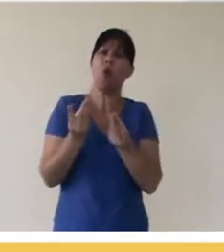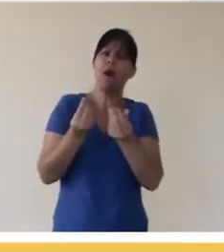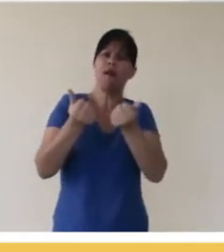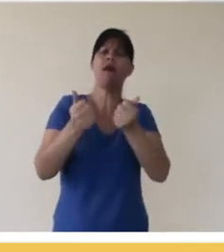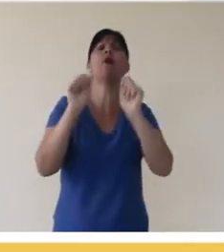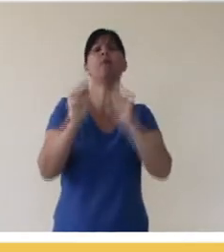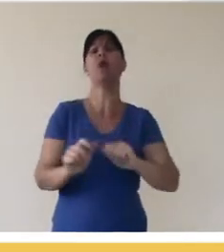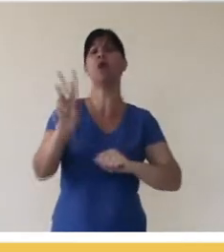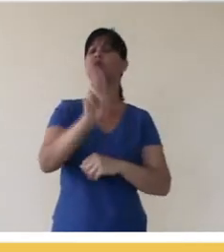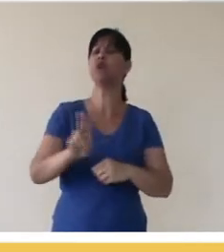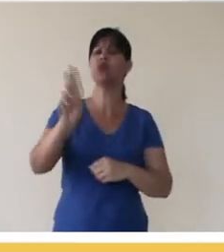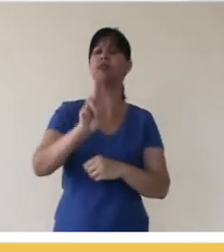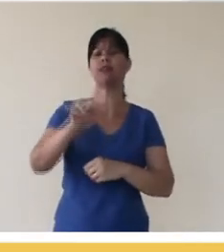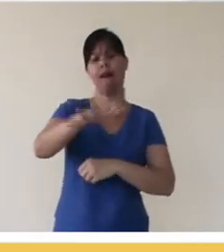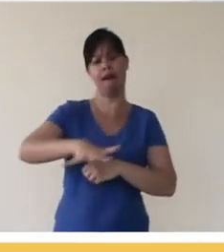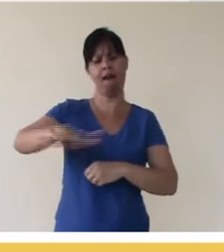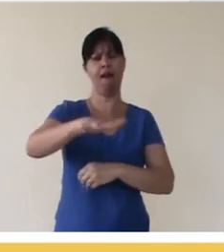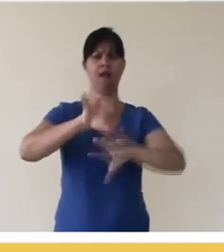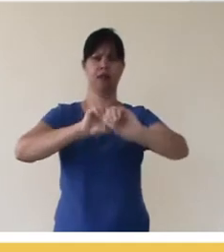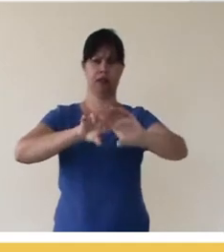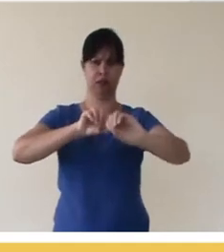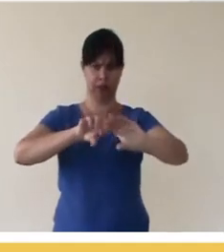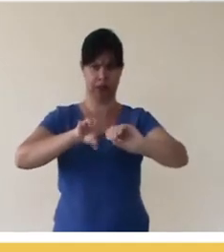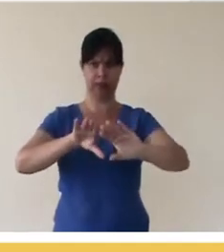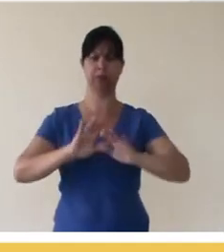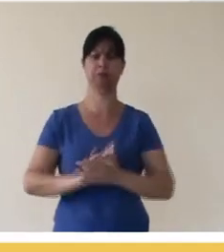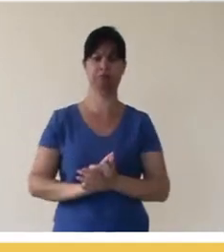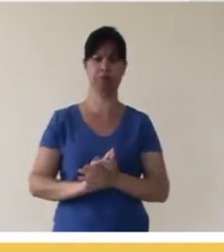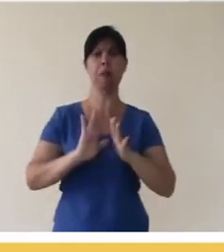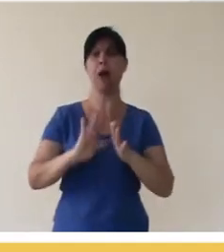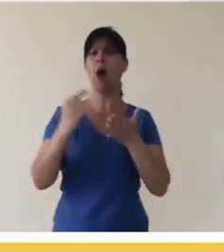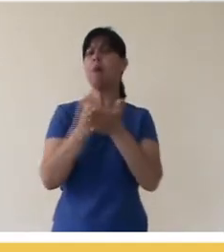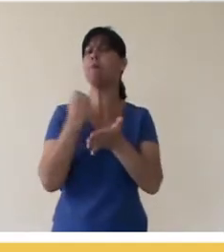that have a vast amount of quality resources that can be used in